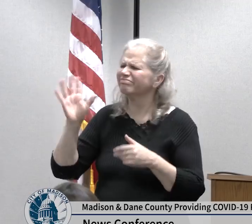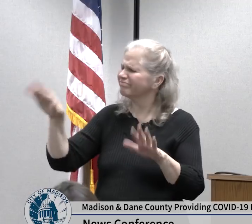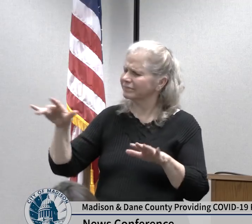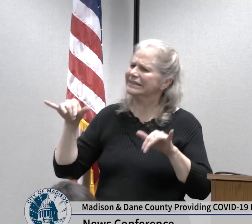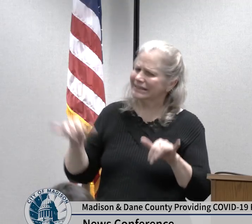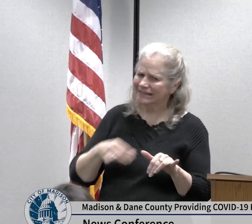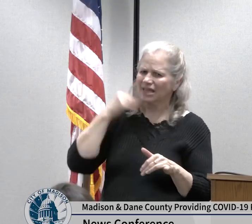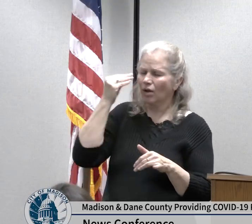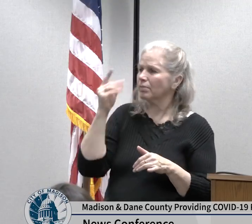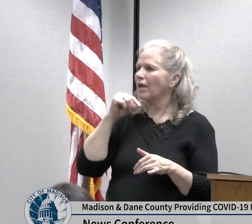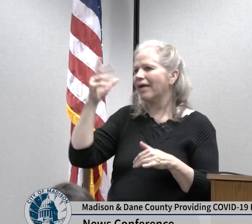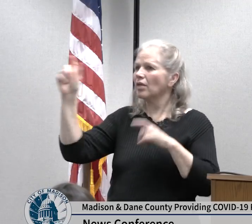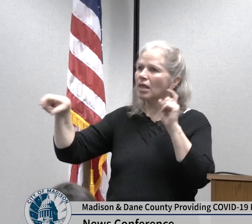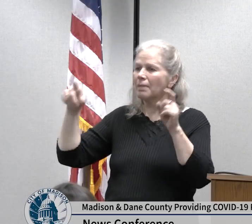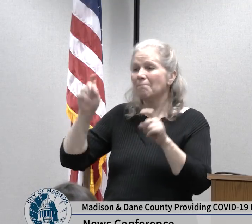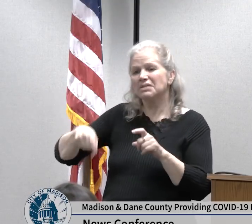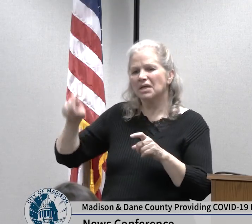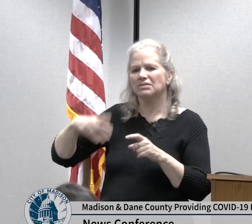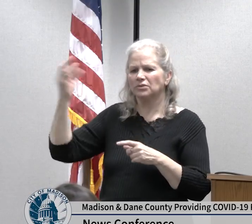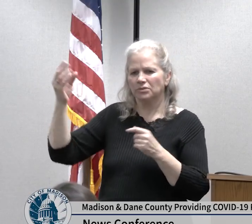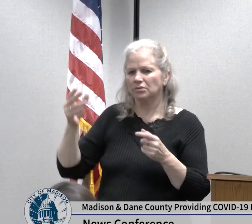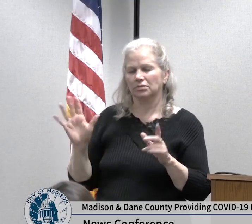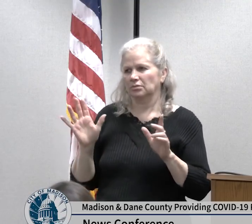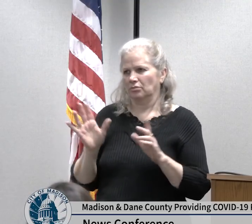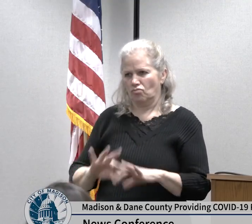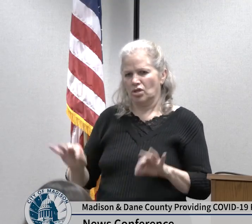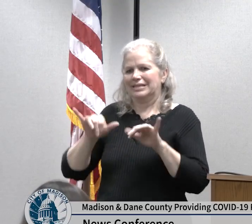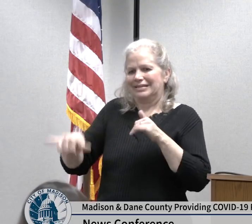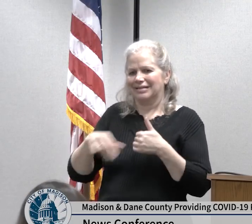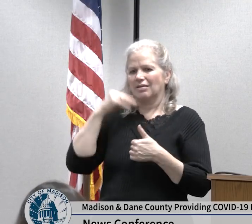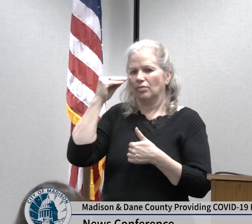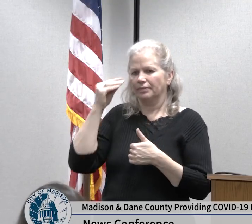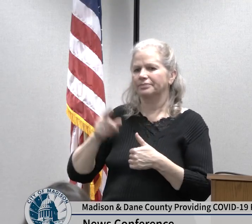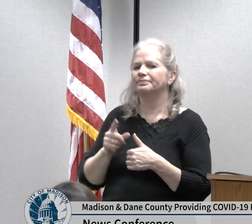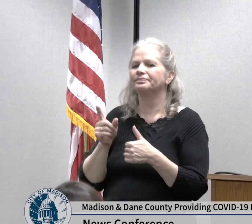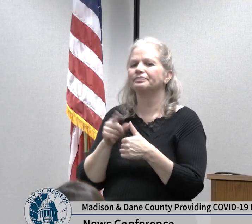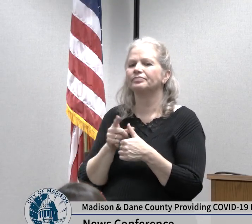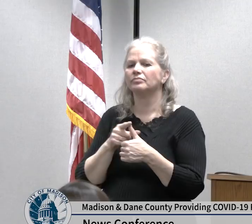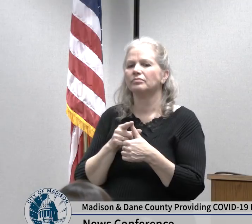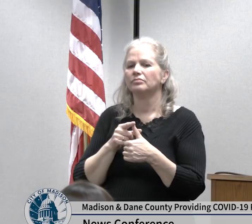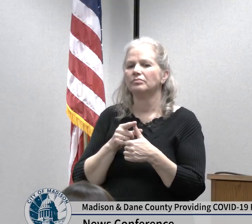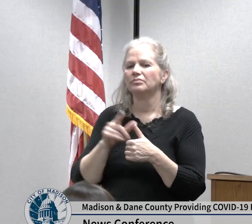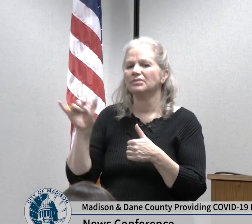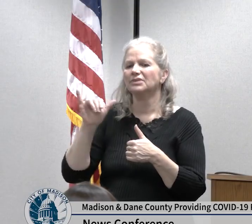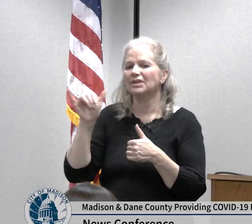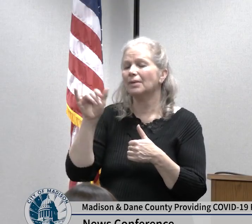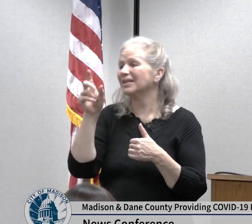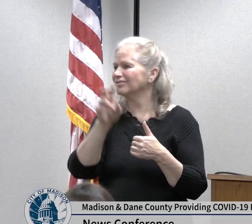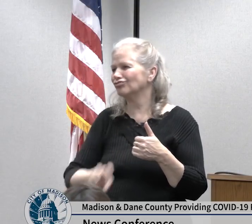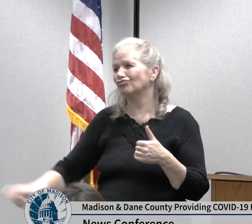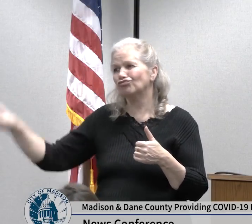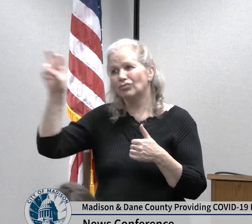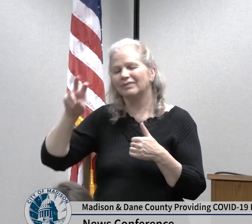international and domestic travel where there is more widespread illness the CDC